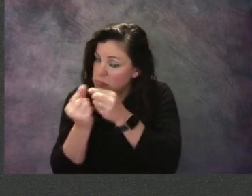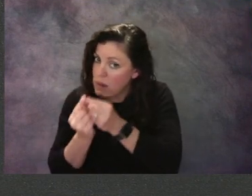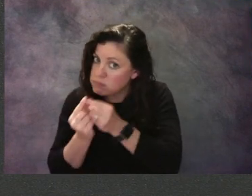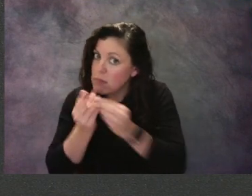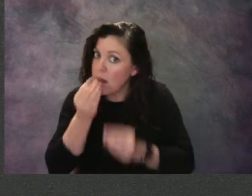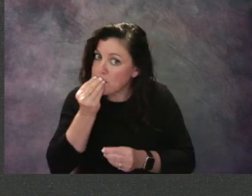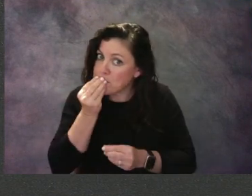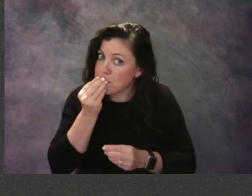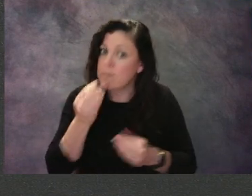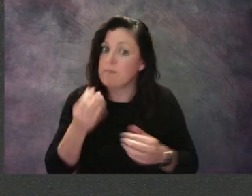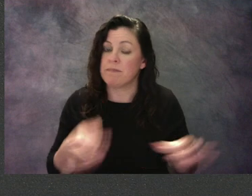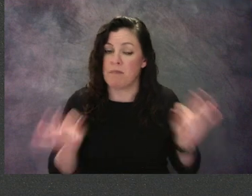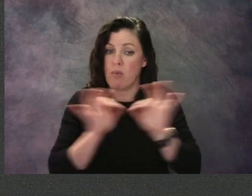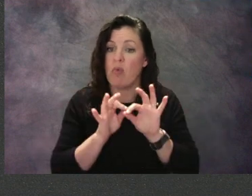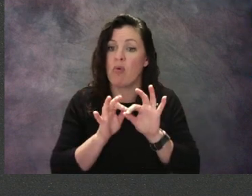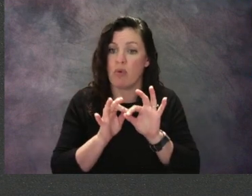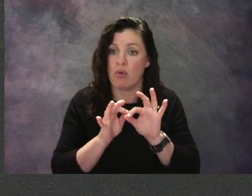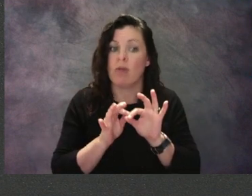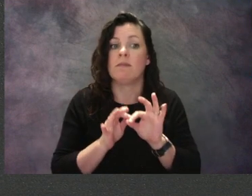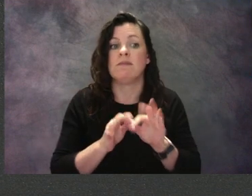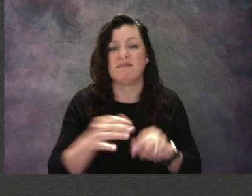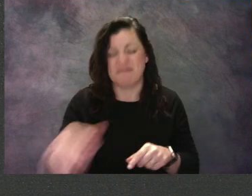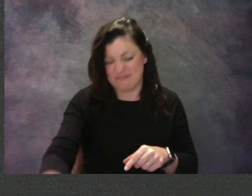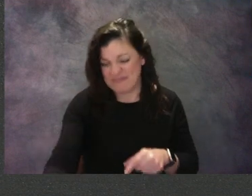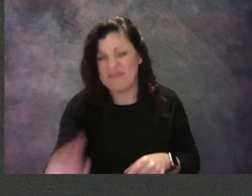any sort of garbage is gonna go in the garbage can.